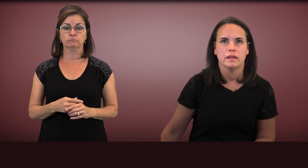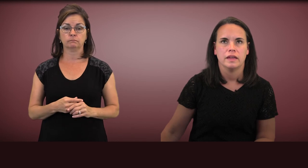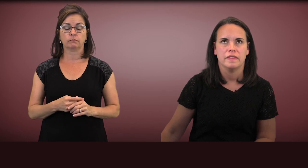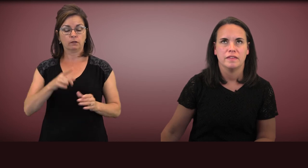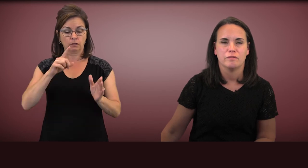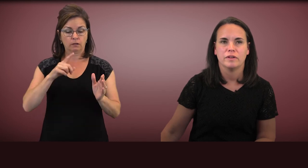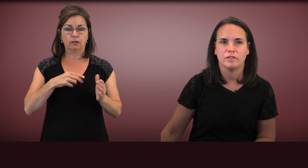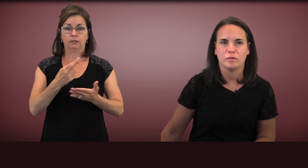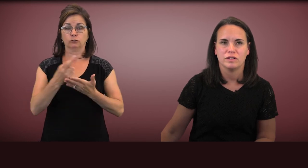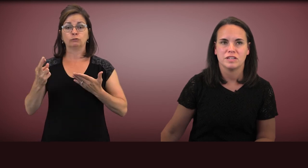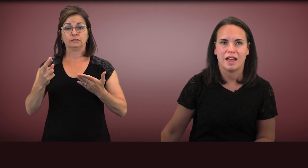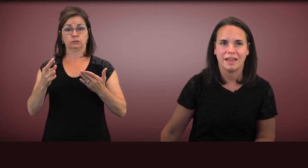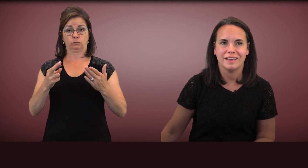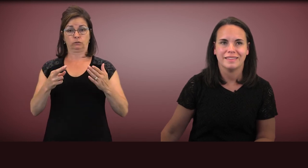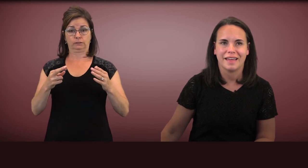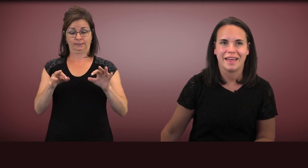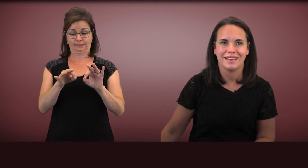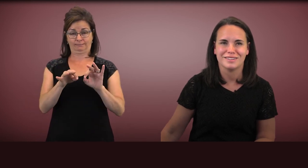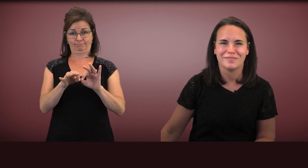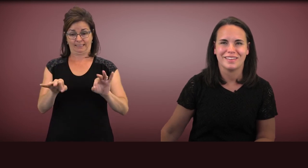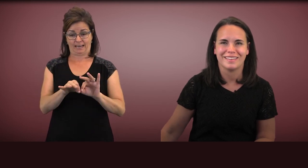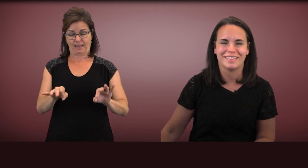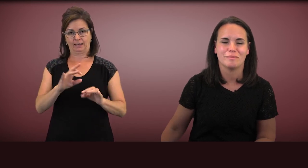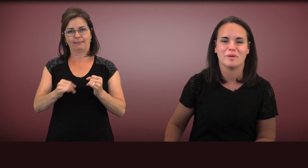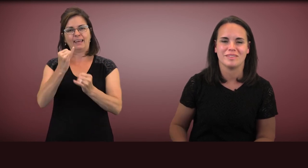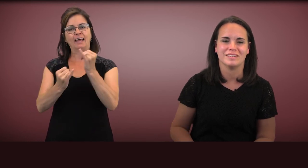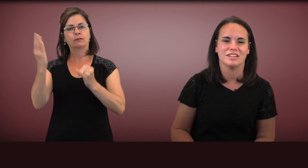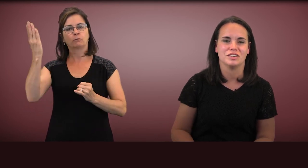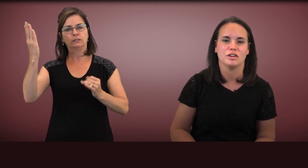In the resource guide at the end of this presentation,